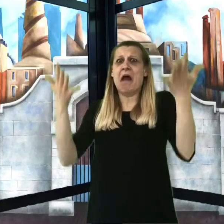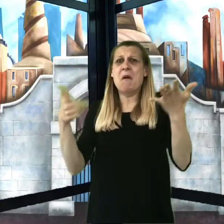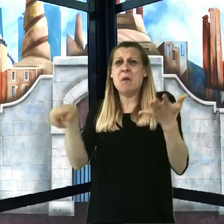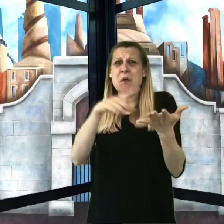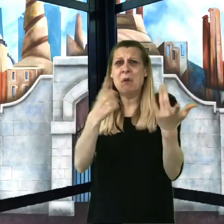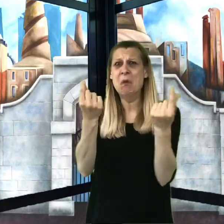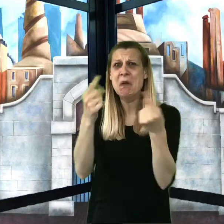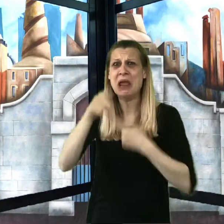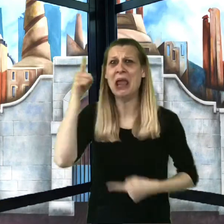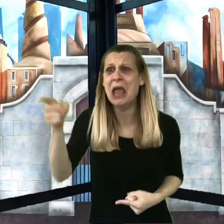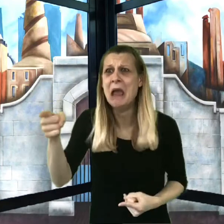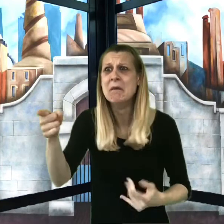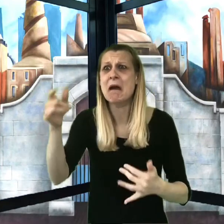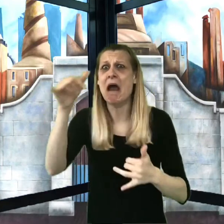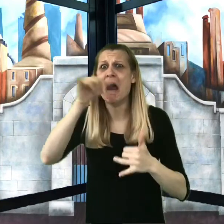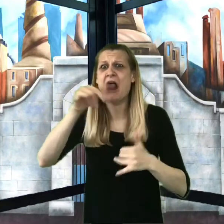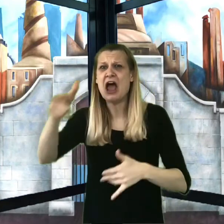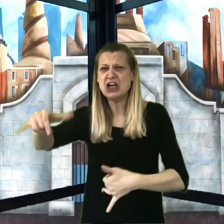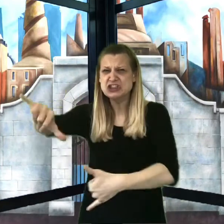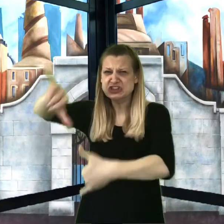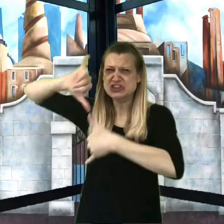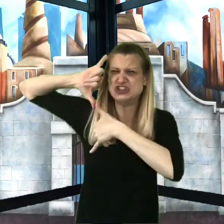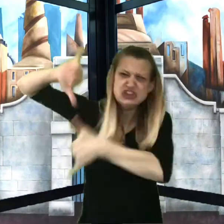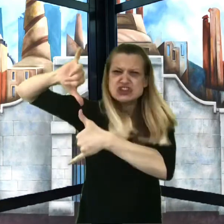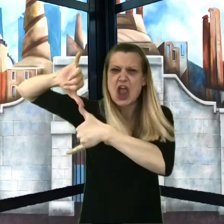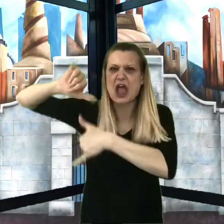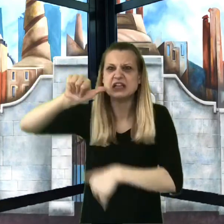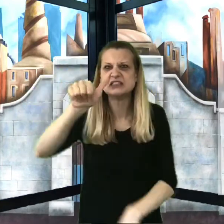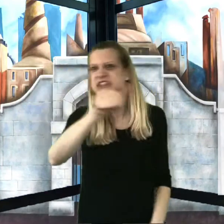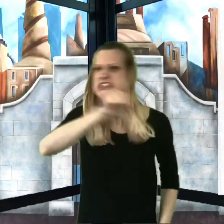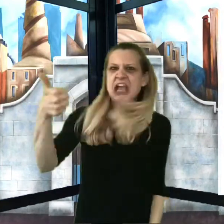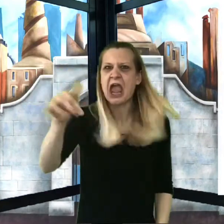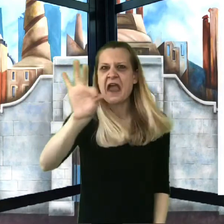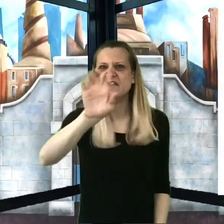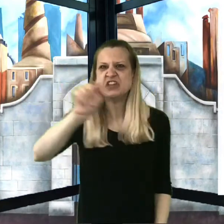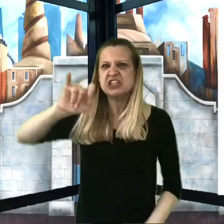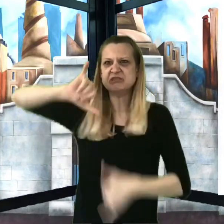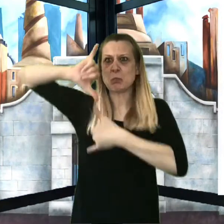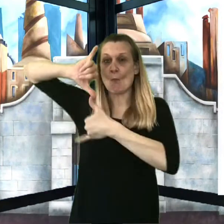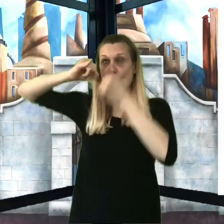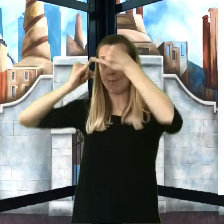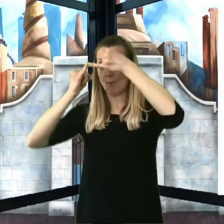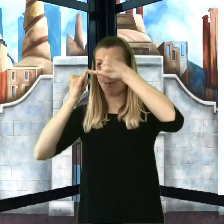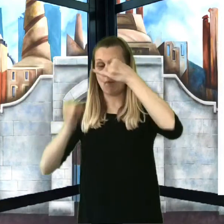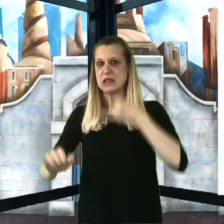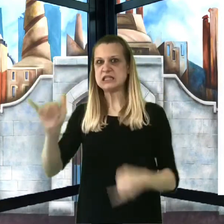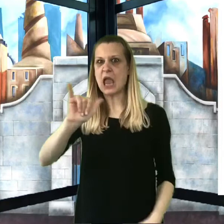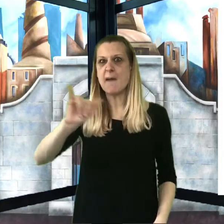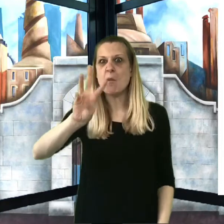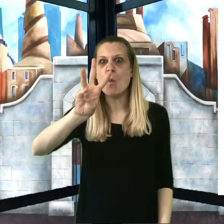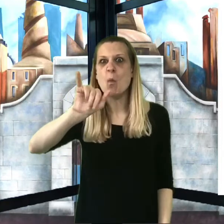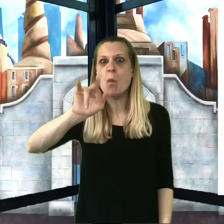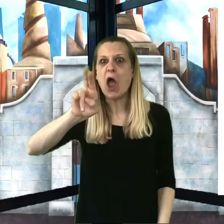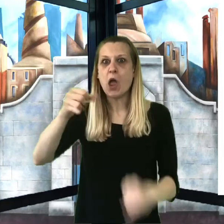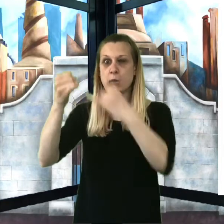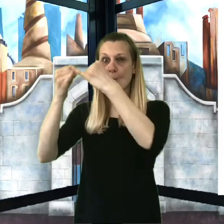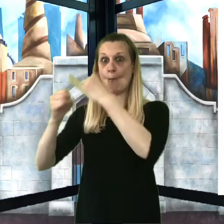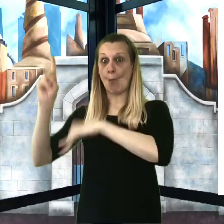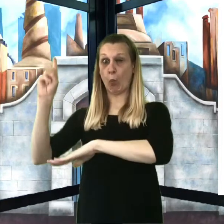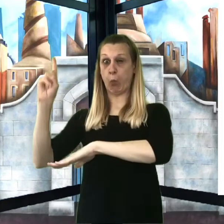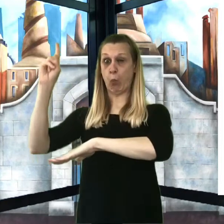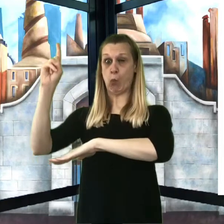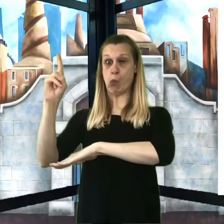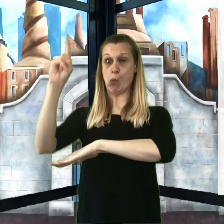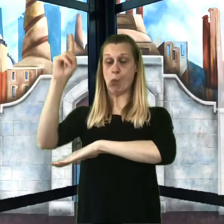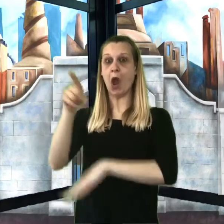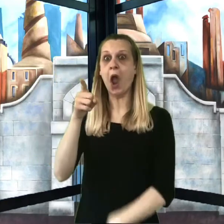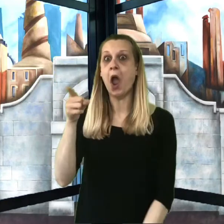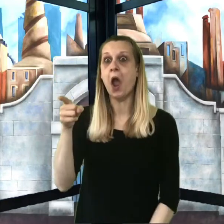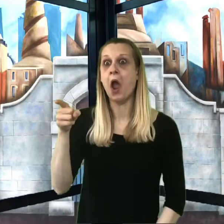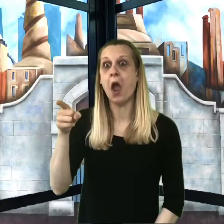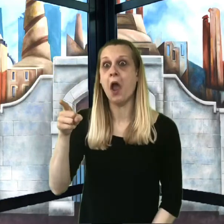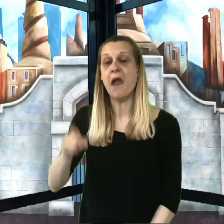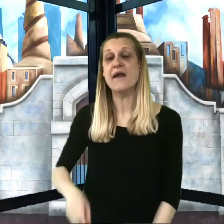What have they done to him? He’s about ten feet tall and thin as a wire!"